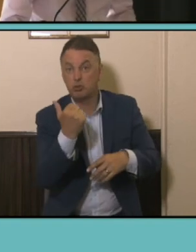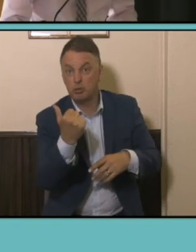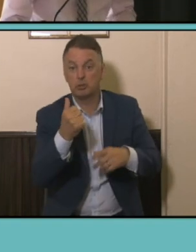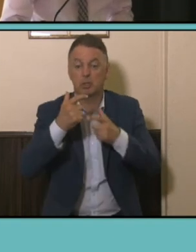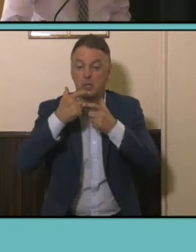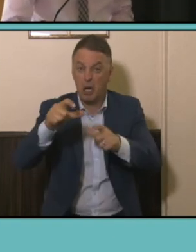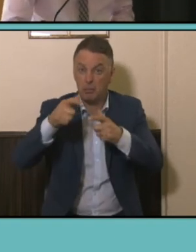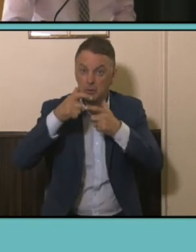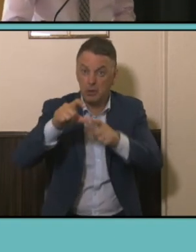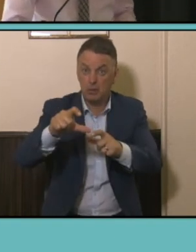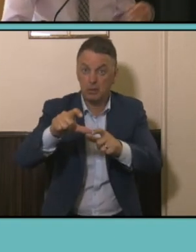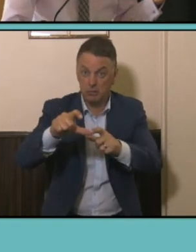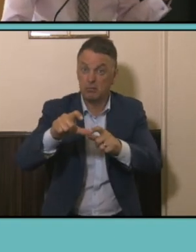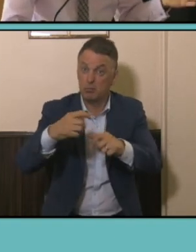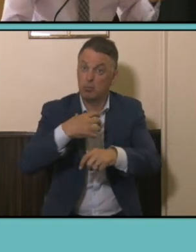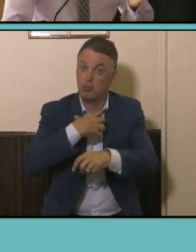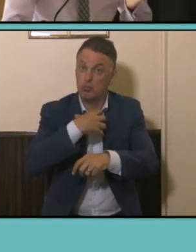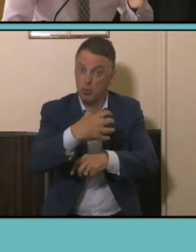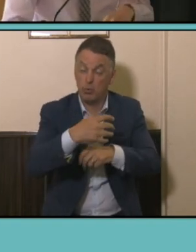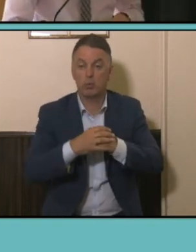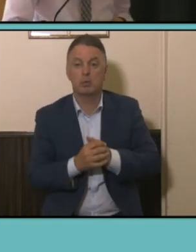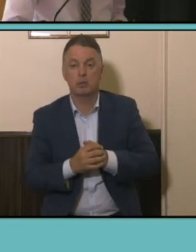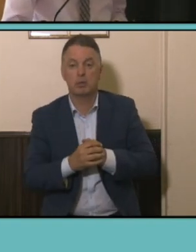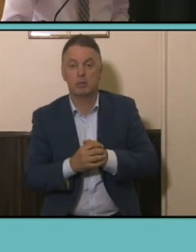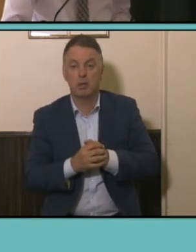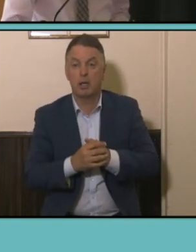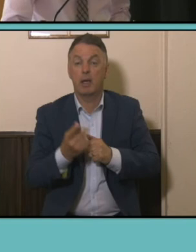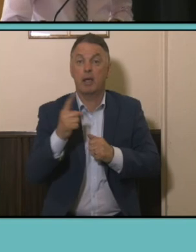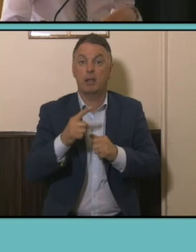joiners we're also seeing their reflection of the growth in the health